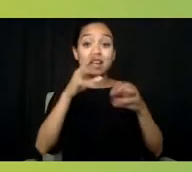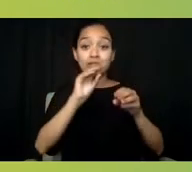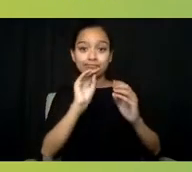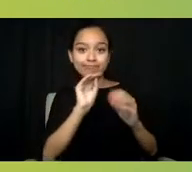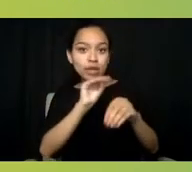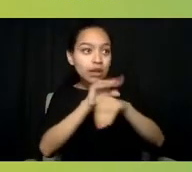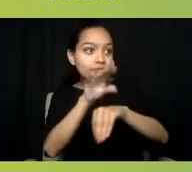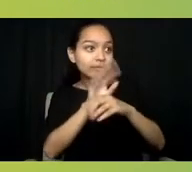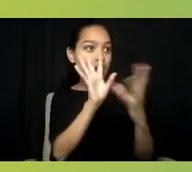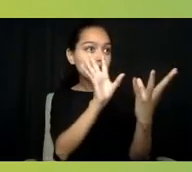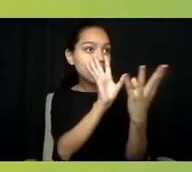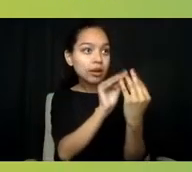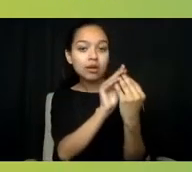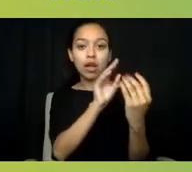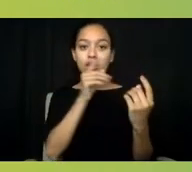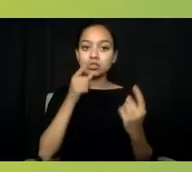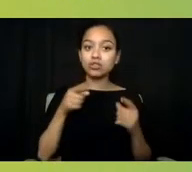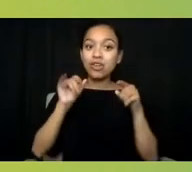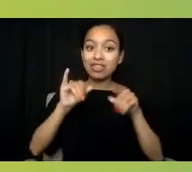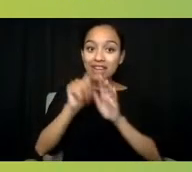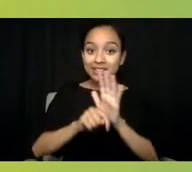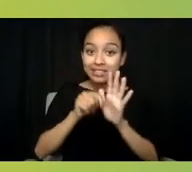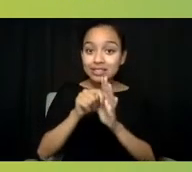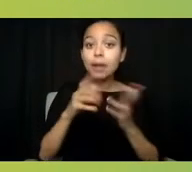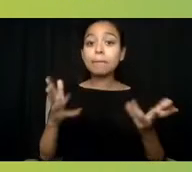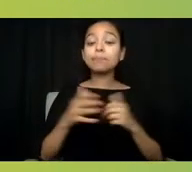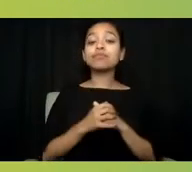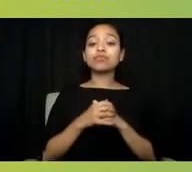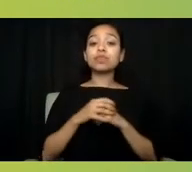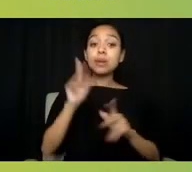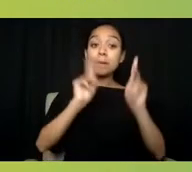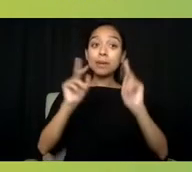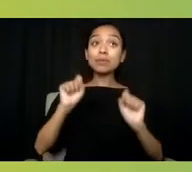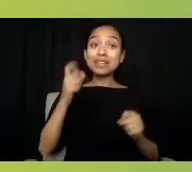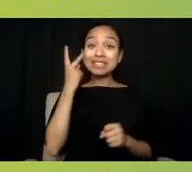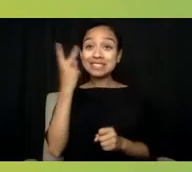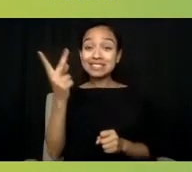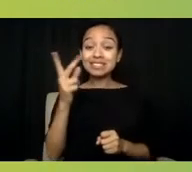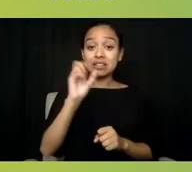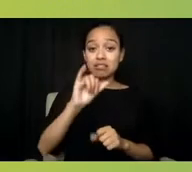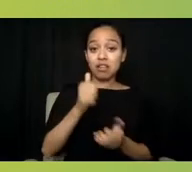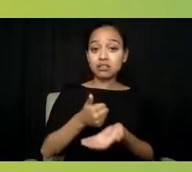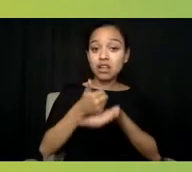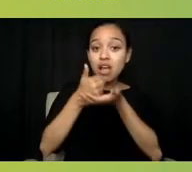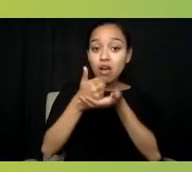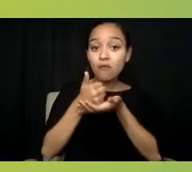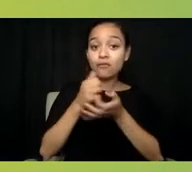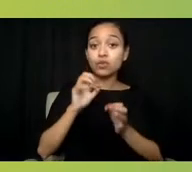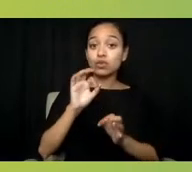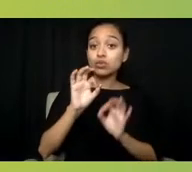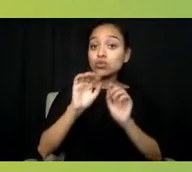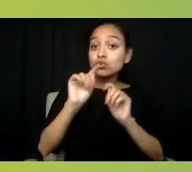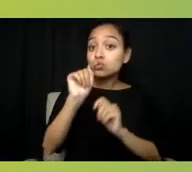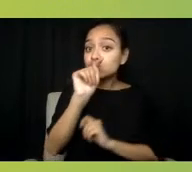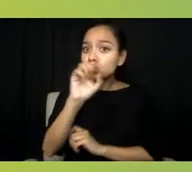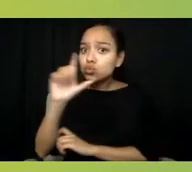where people could see that that could be sort of a helpful tool for some of the on the ground areas in our country